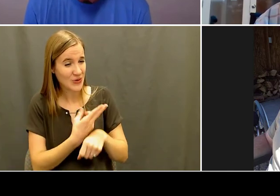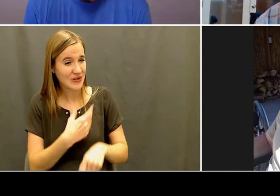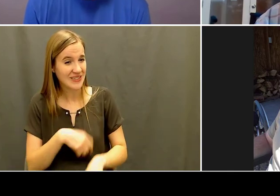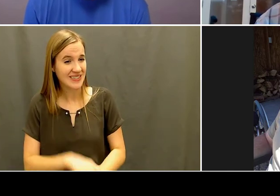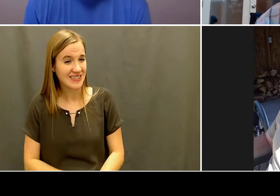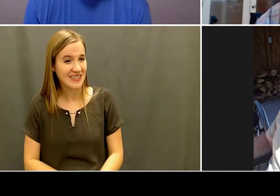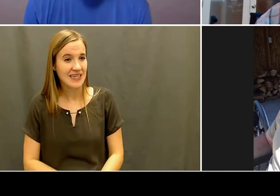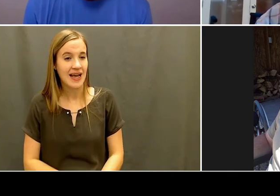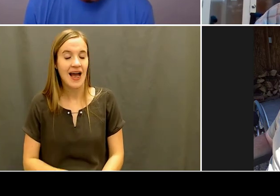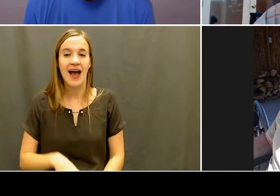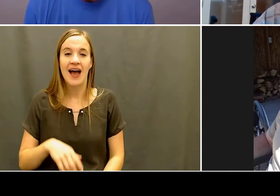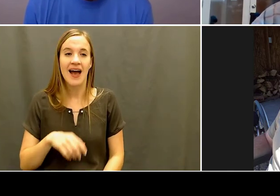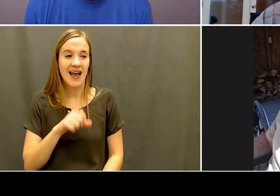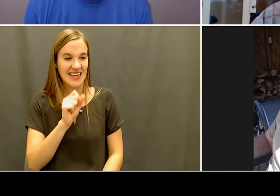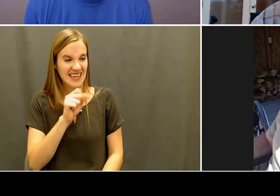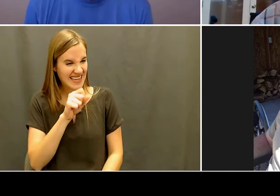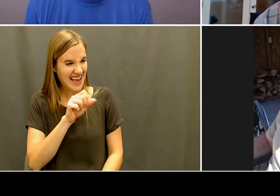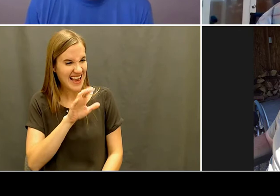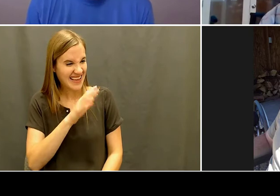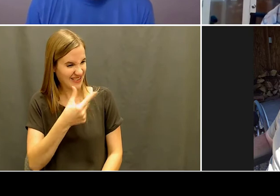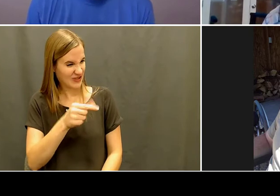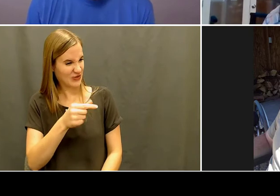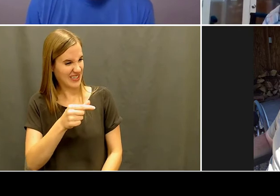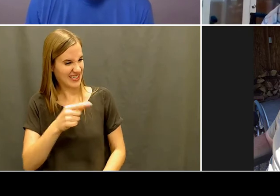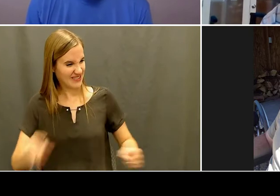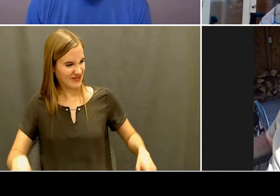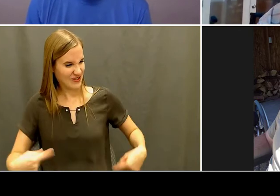Kelly: Yeah. That was beauty.